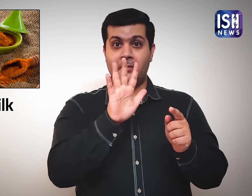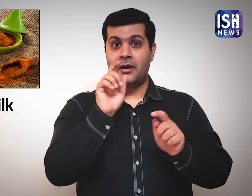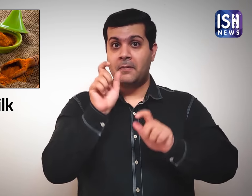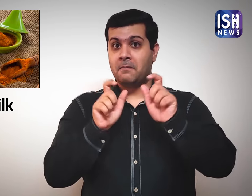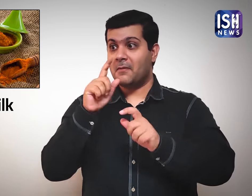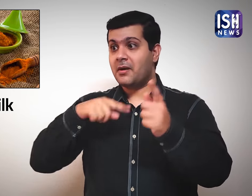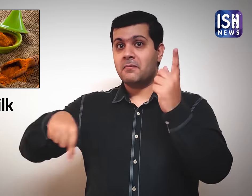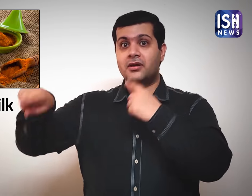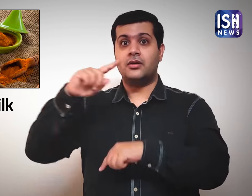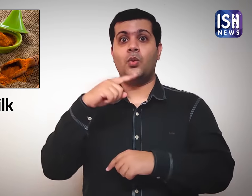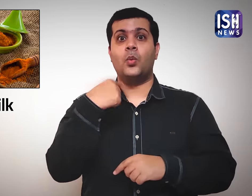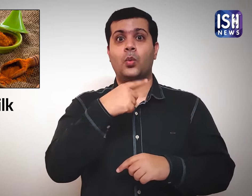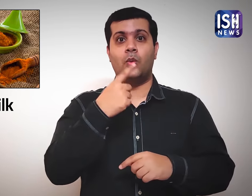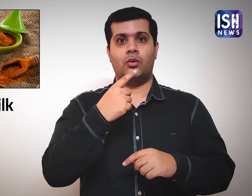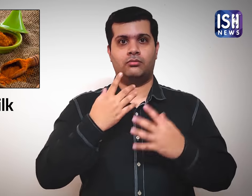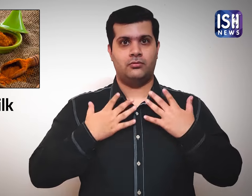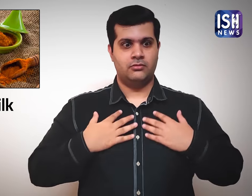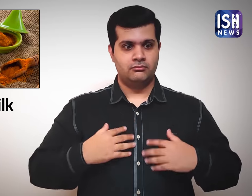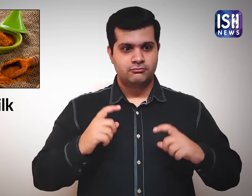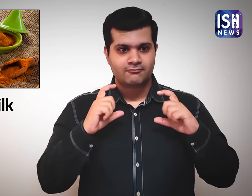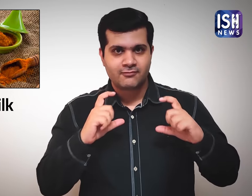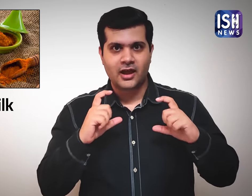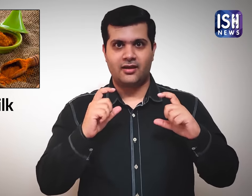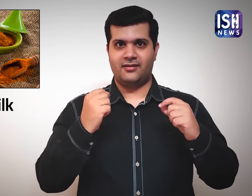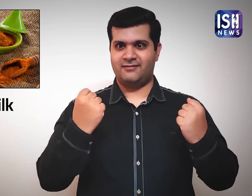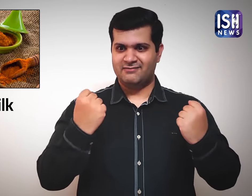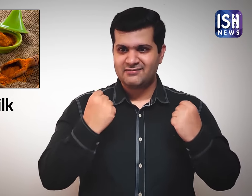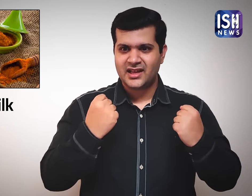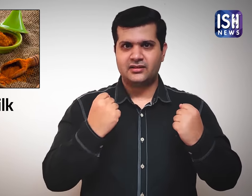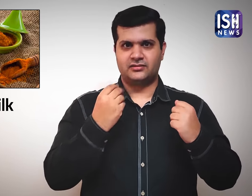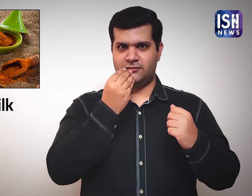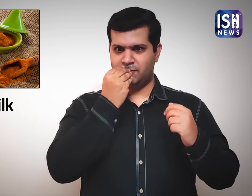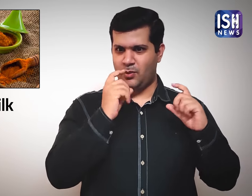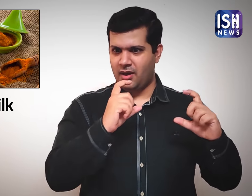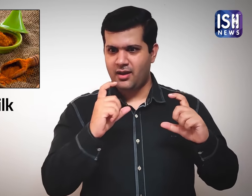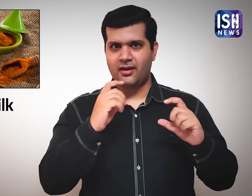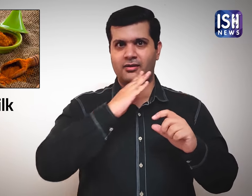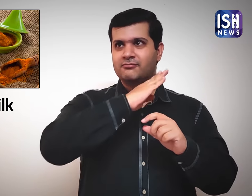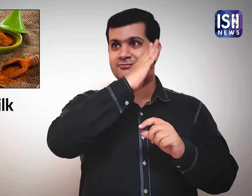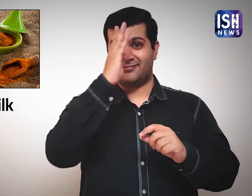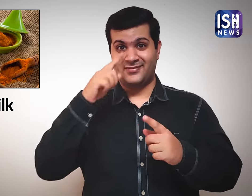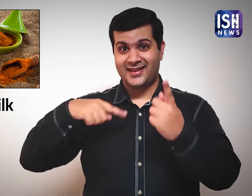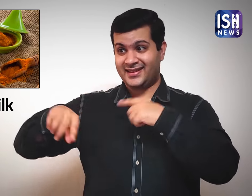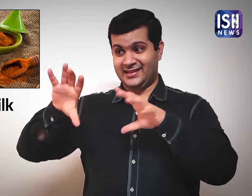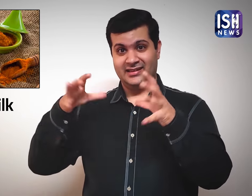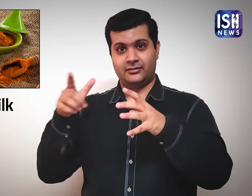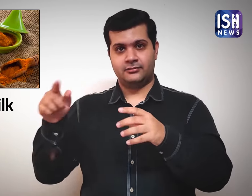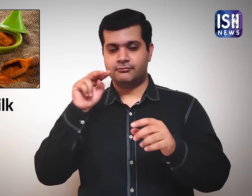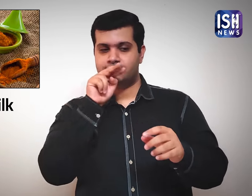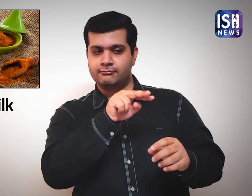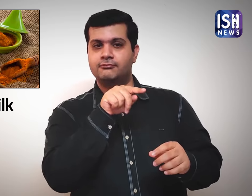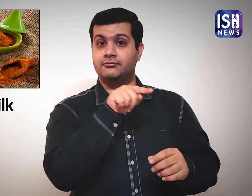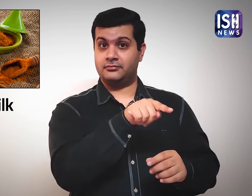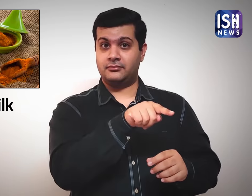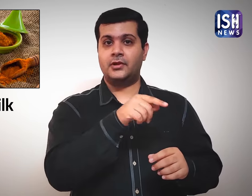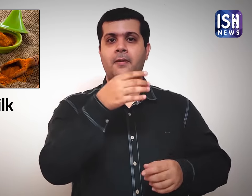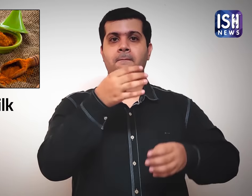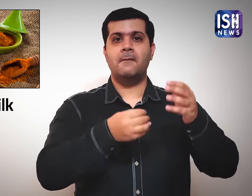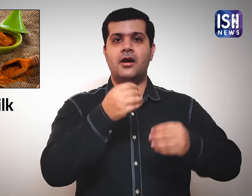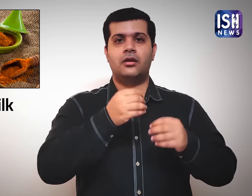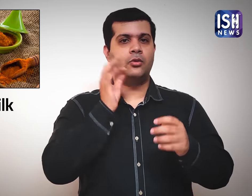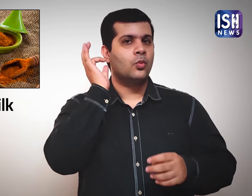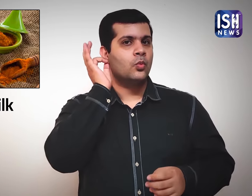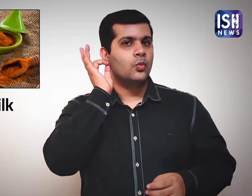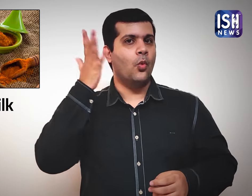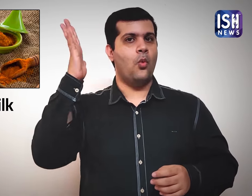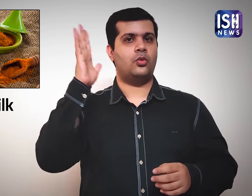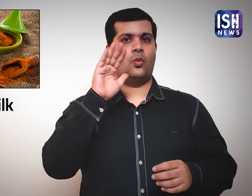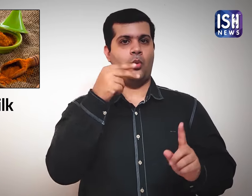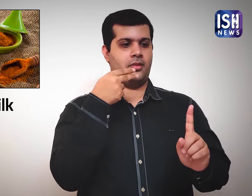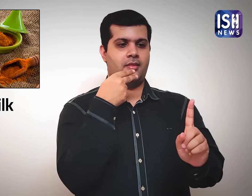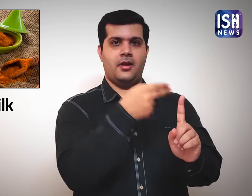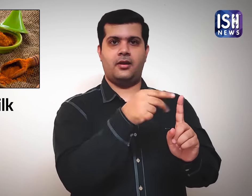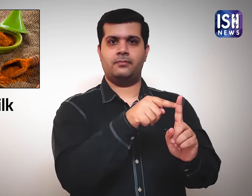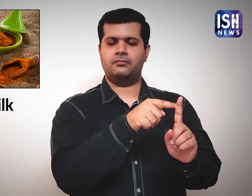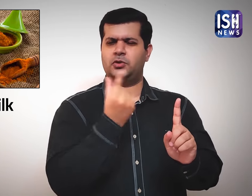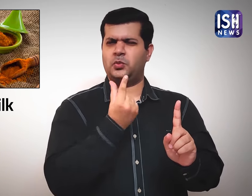Fitness freaks call this yellow milk 'Golden Milk'.